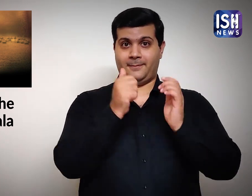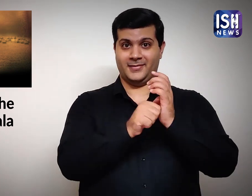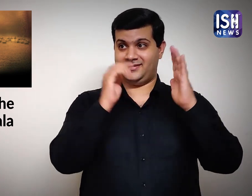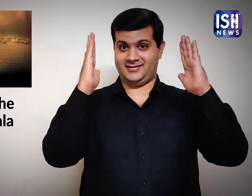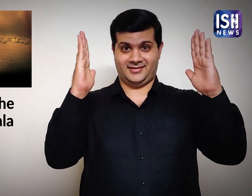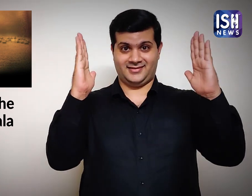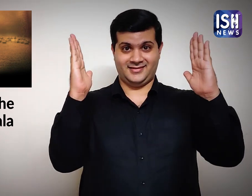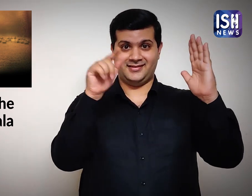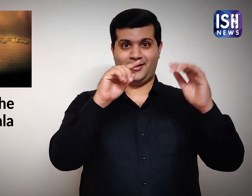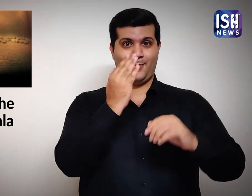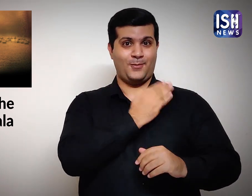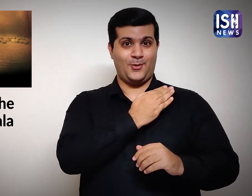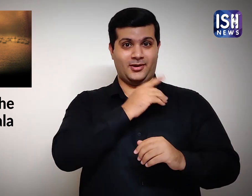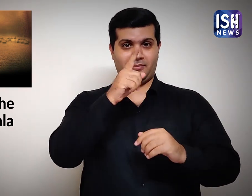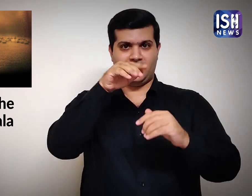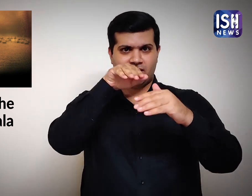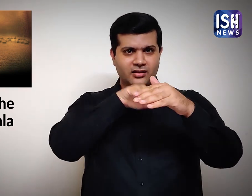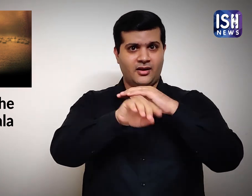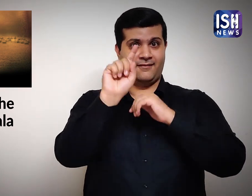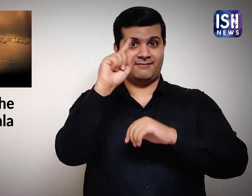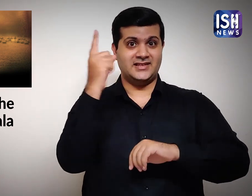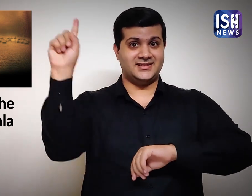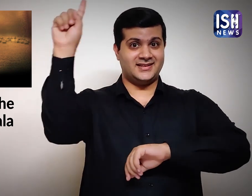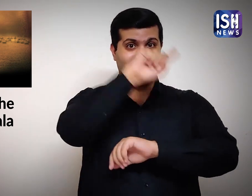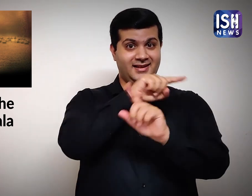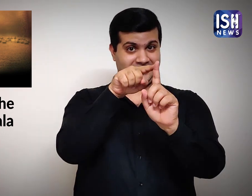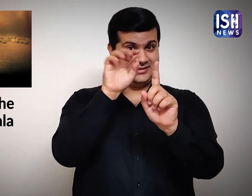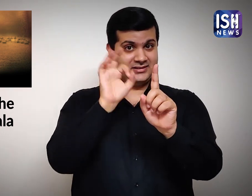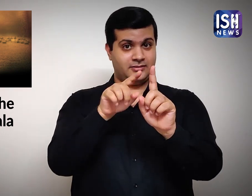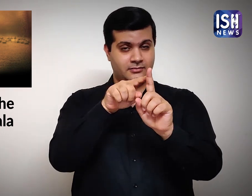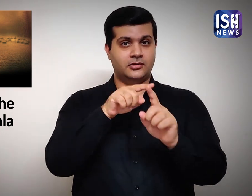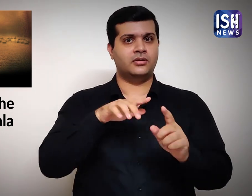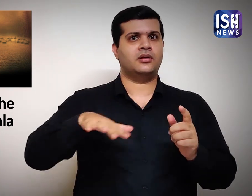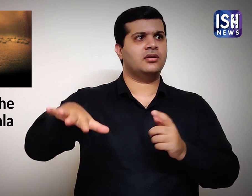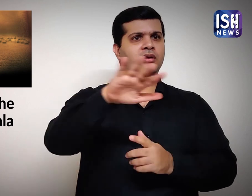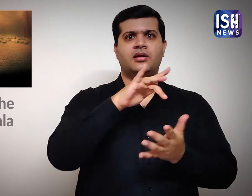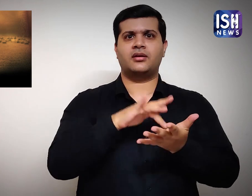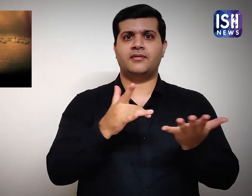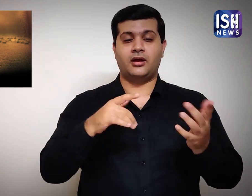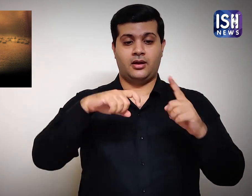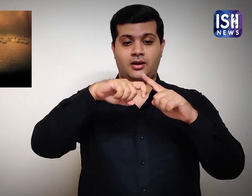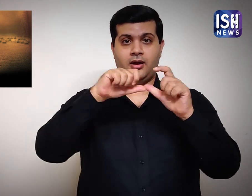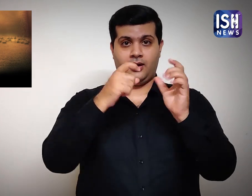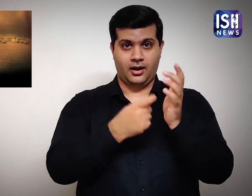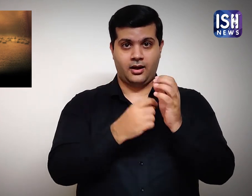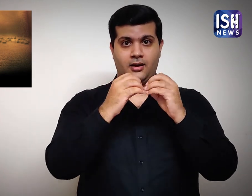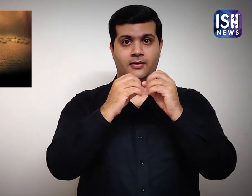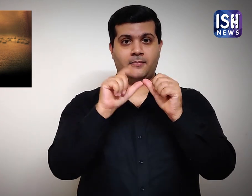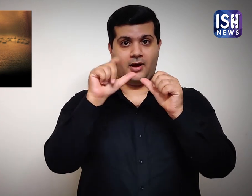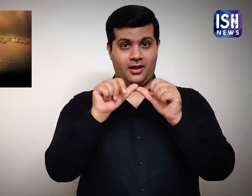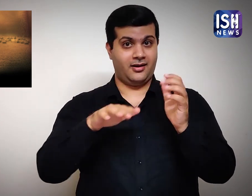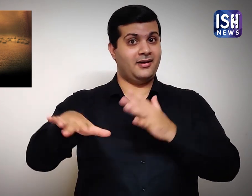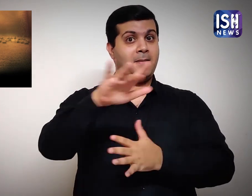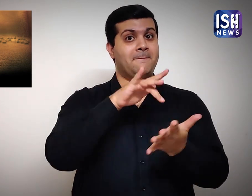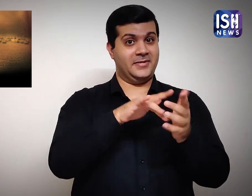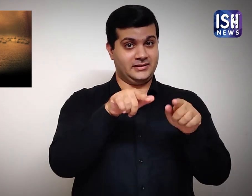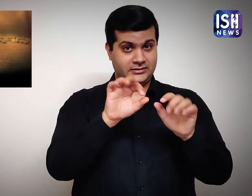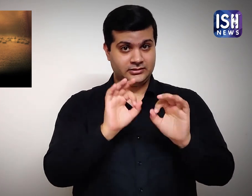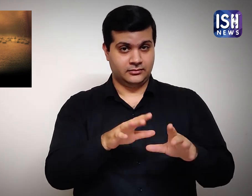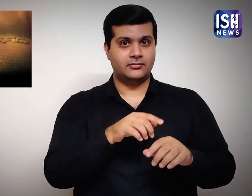On the first day of month Muharram, in the desert of Karbala